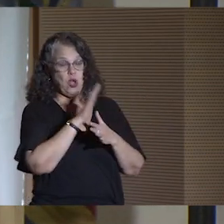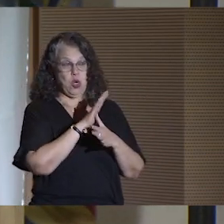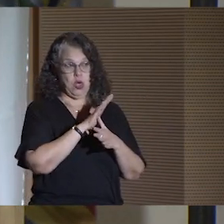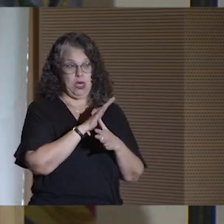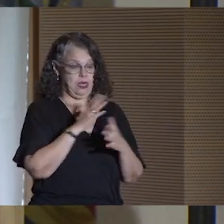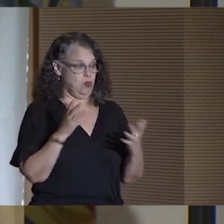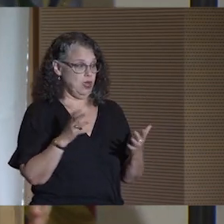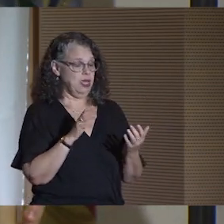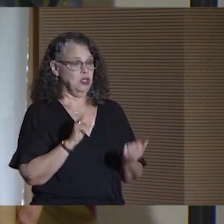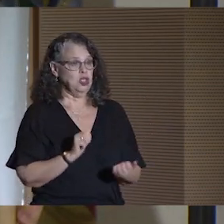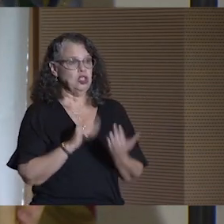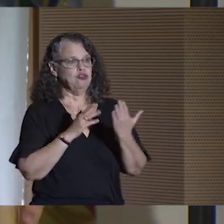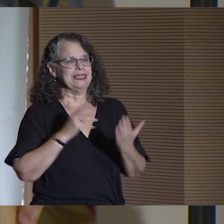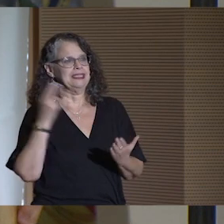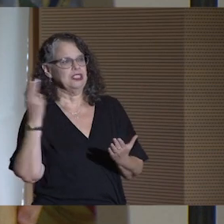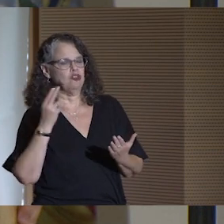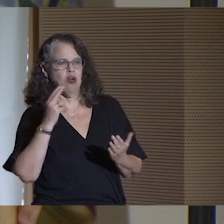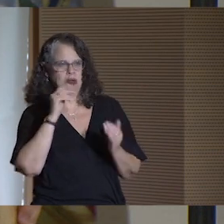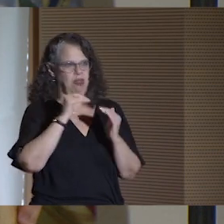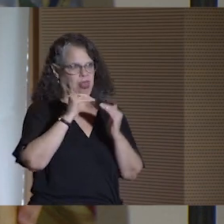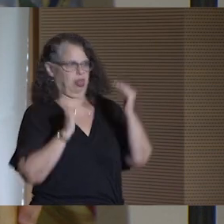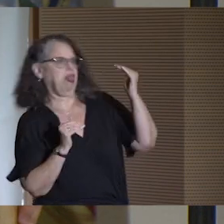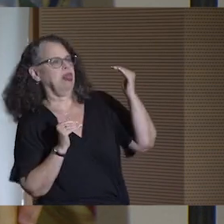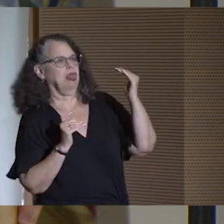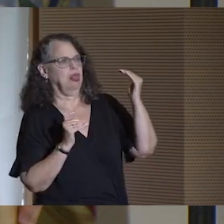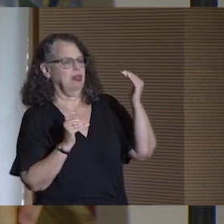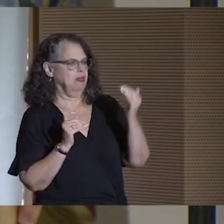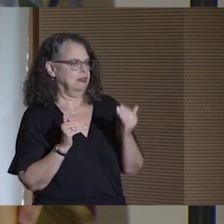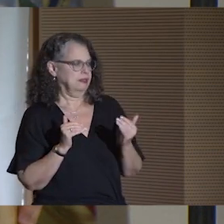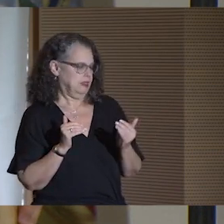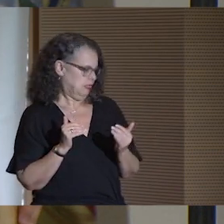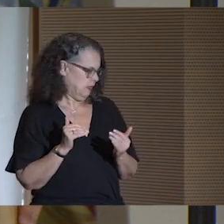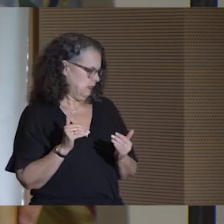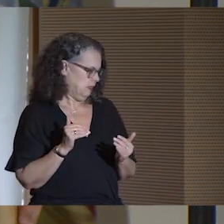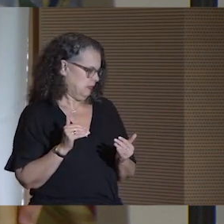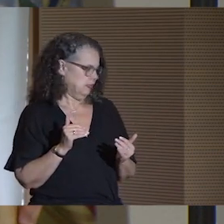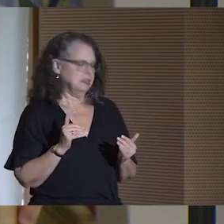which is addressing historical inequities.